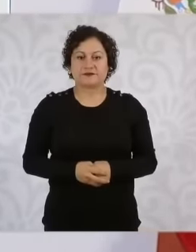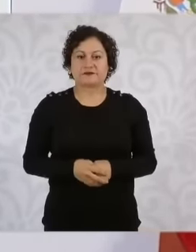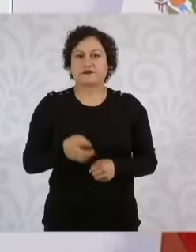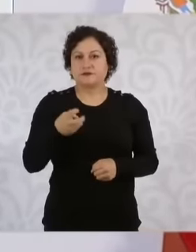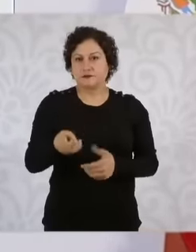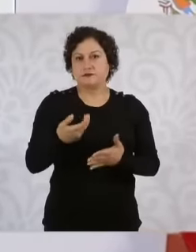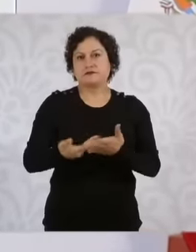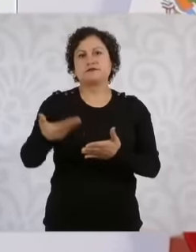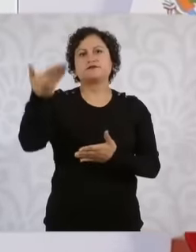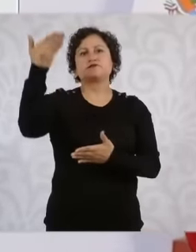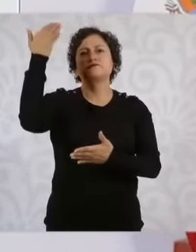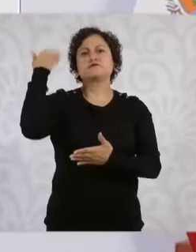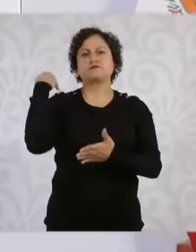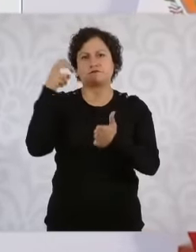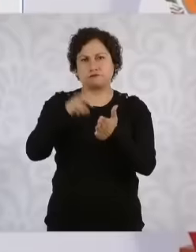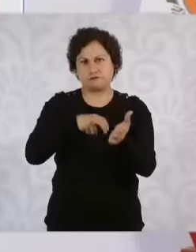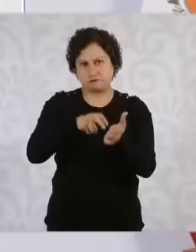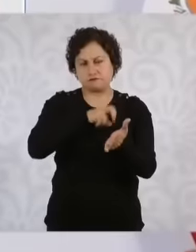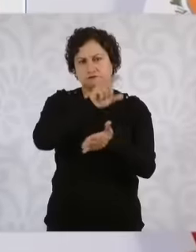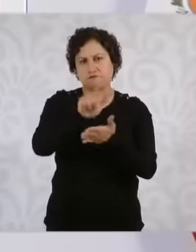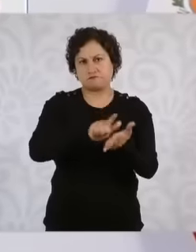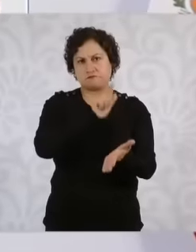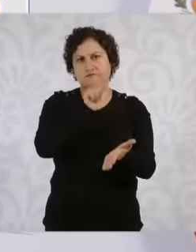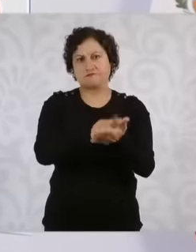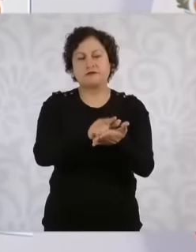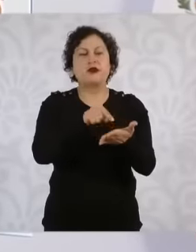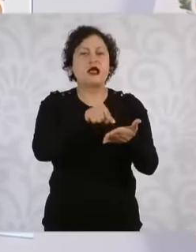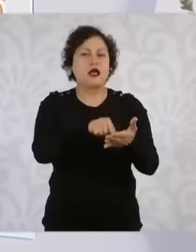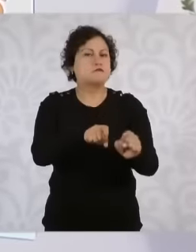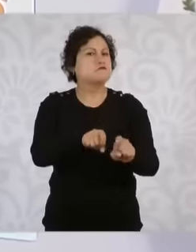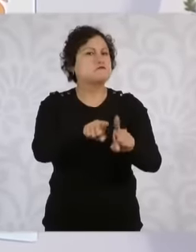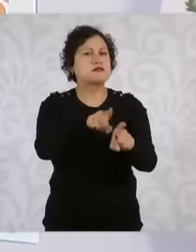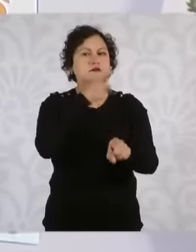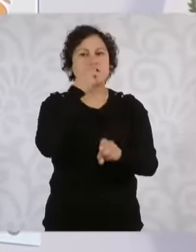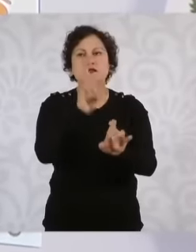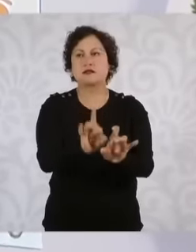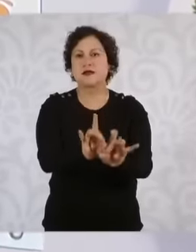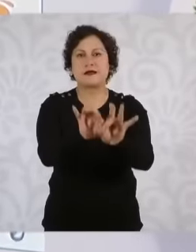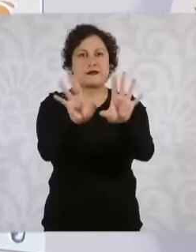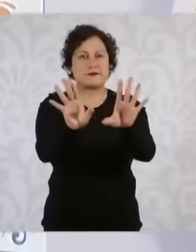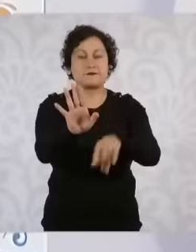previous modification except Exceptional cases when there is the Constitution is the